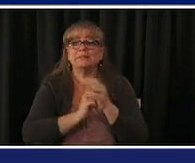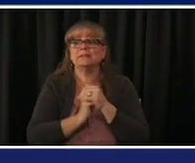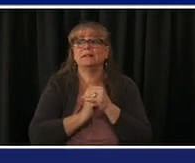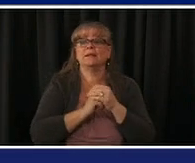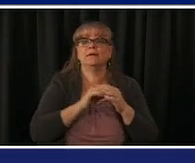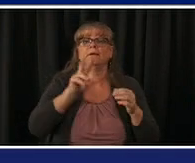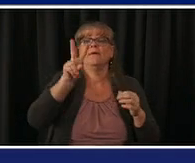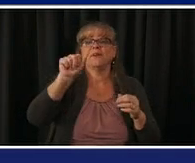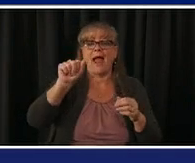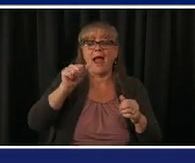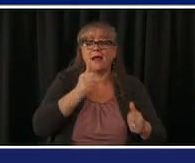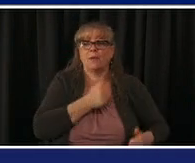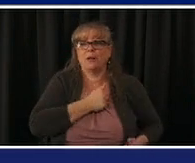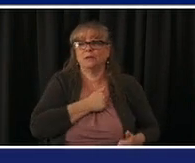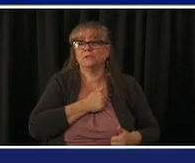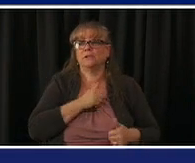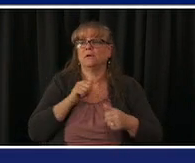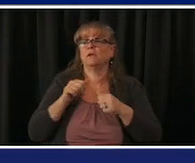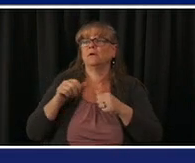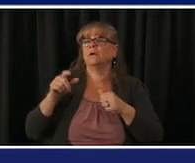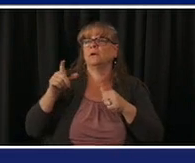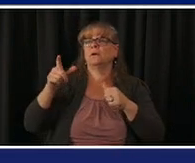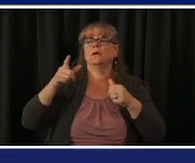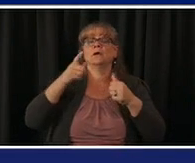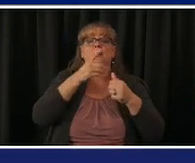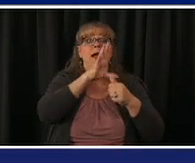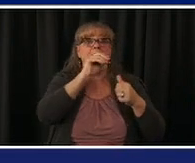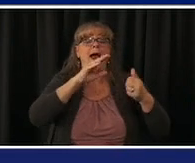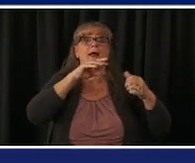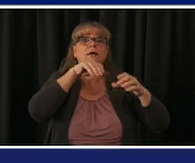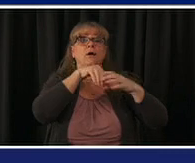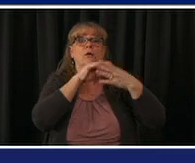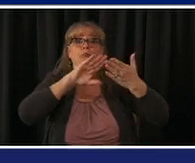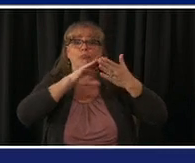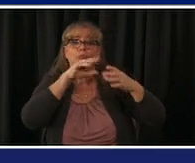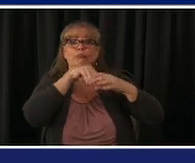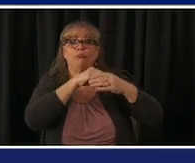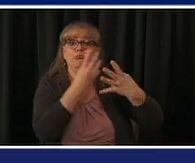the bureau of prisons and the indian health service received over 115 000 doses for the